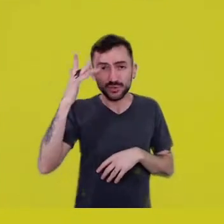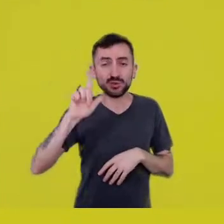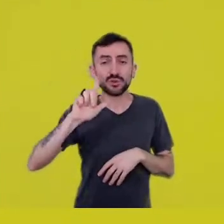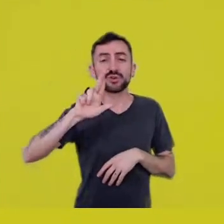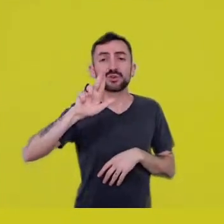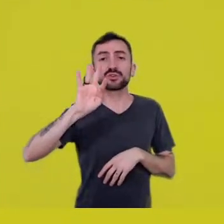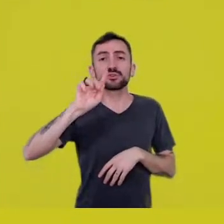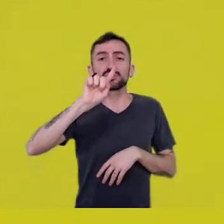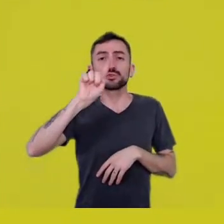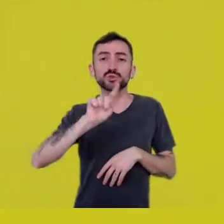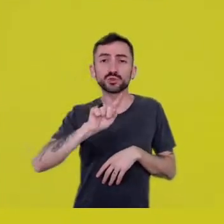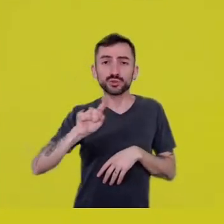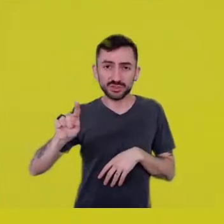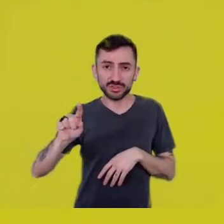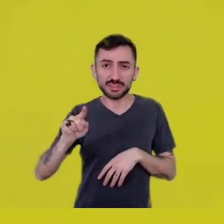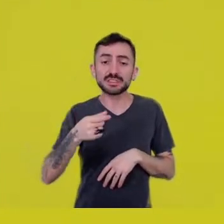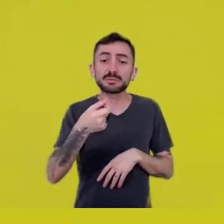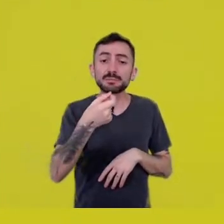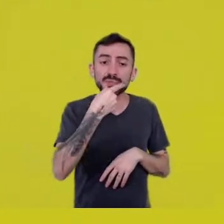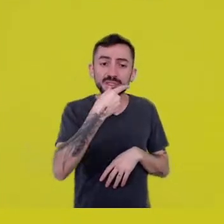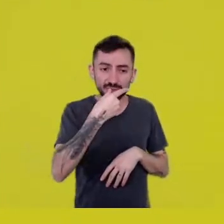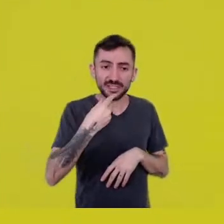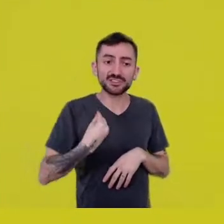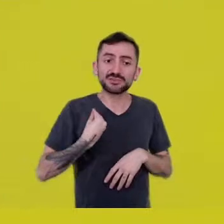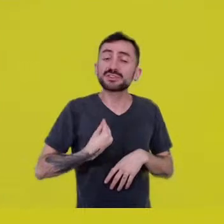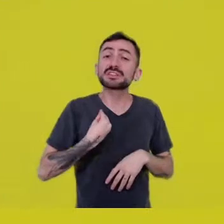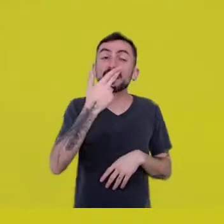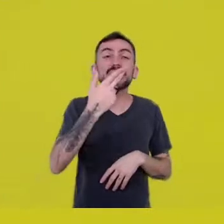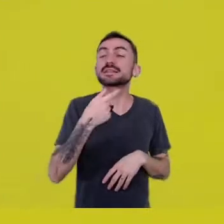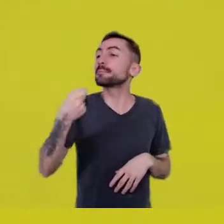people are gonna take the pills and think they’re cured.